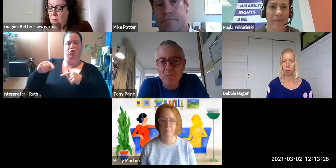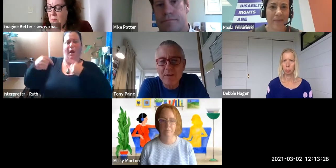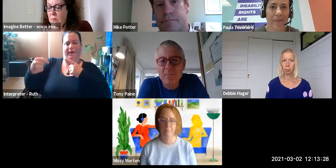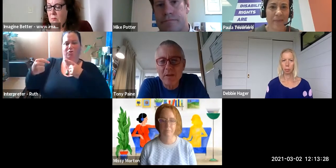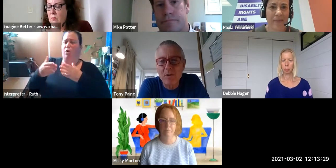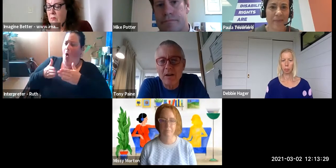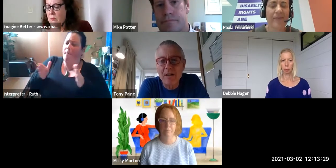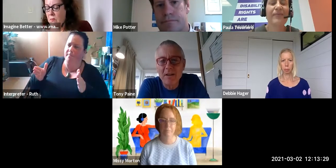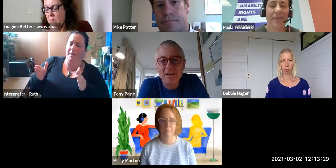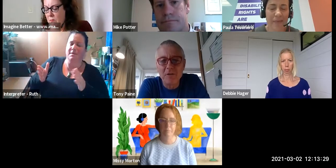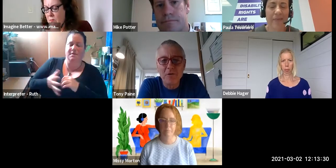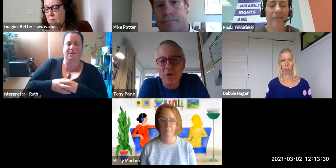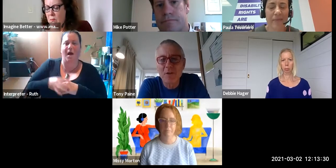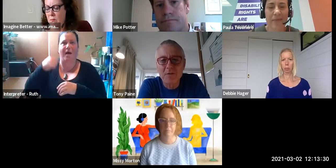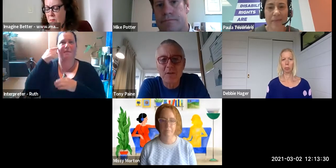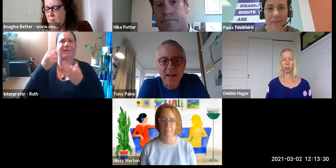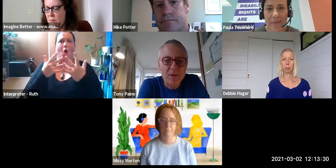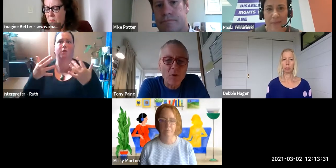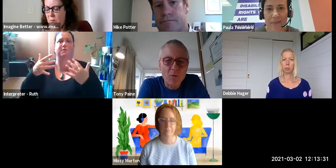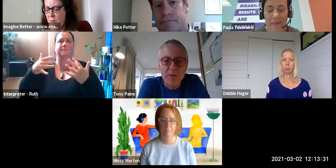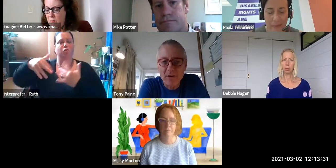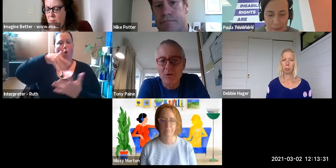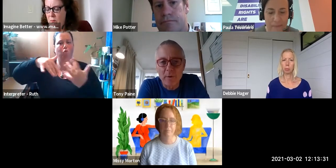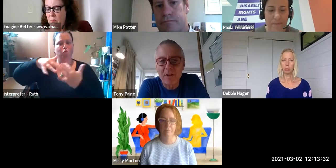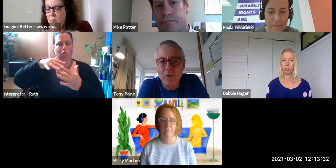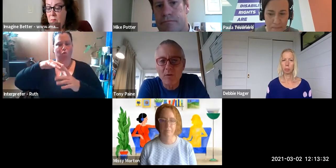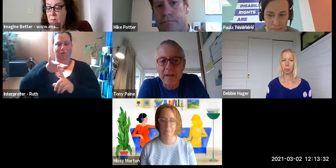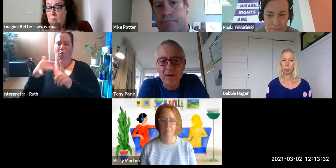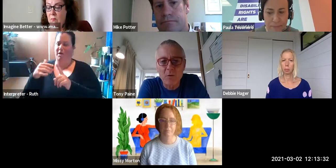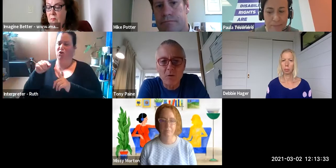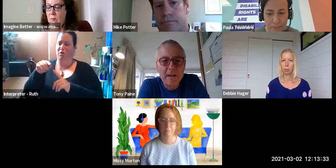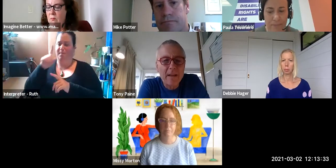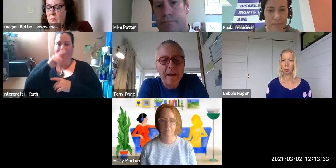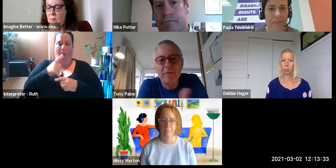movements, people are you know nervous of saying the wrong thing or doing the wrong thing or...